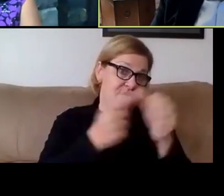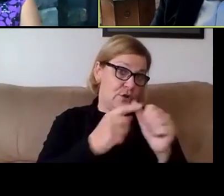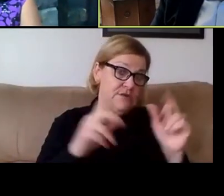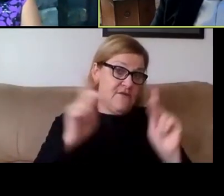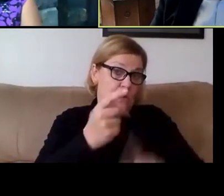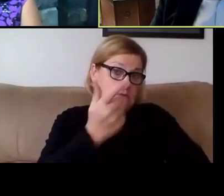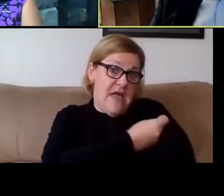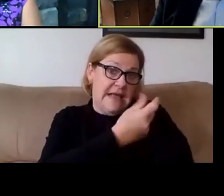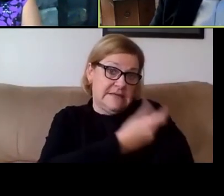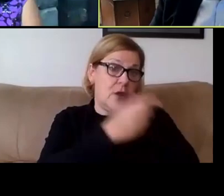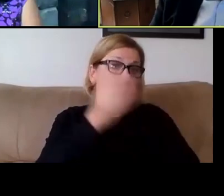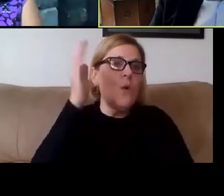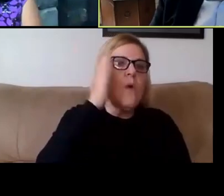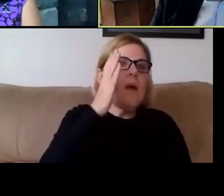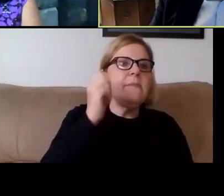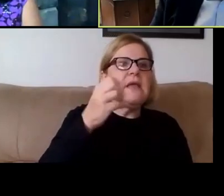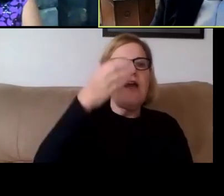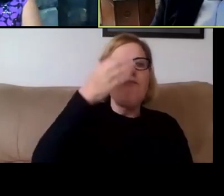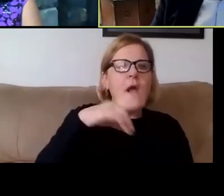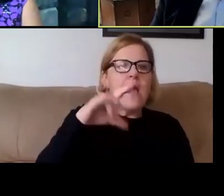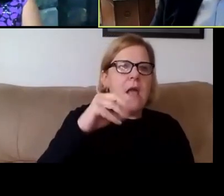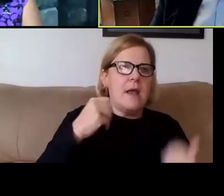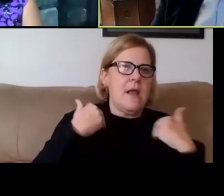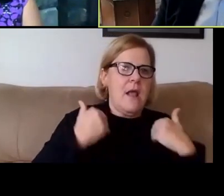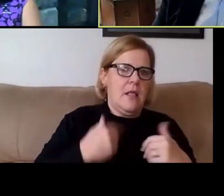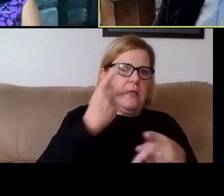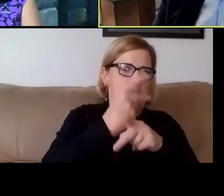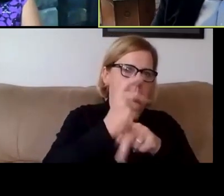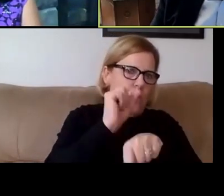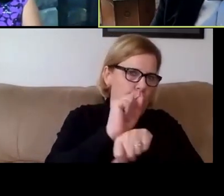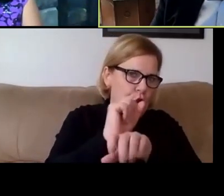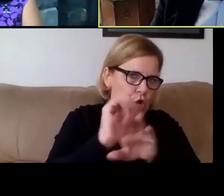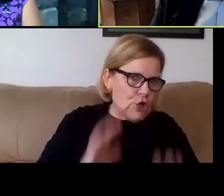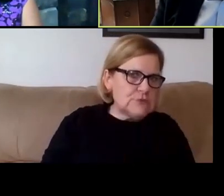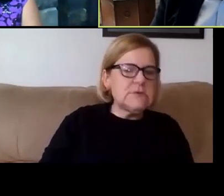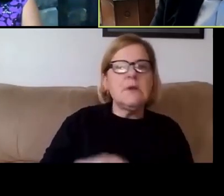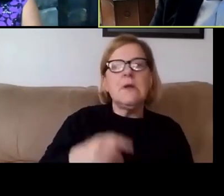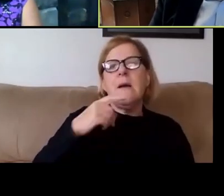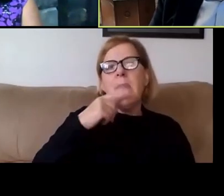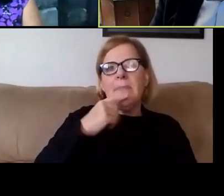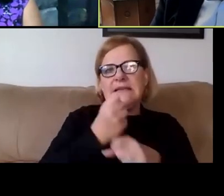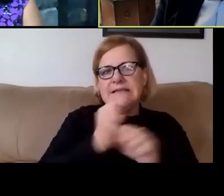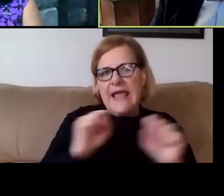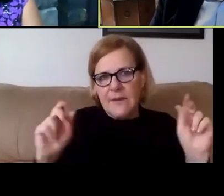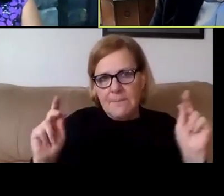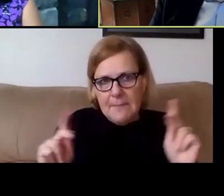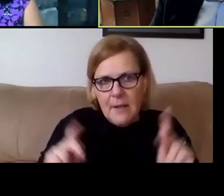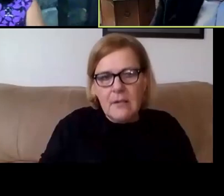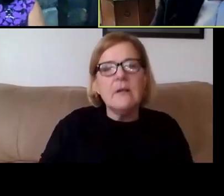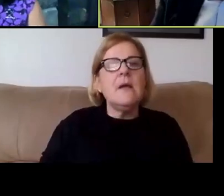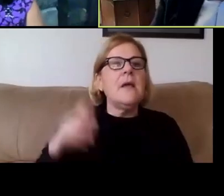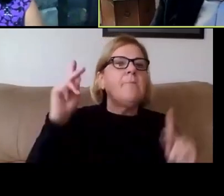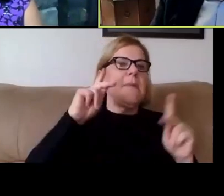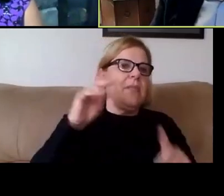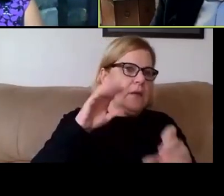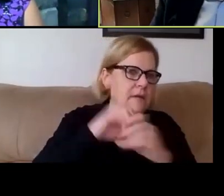will be frontline healthcare workers, public safety people, people that are engaging directly with the public